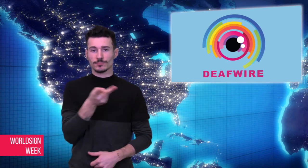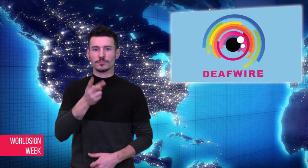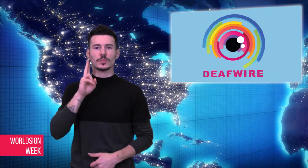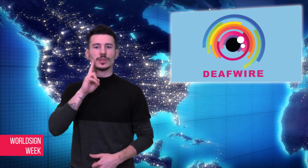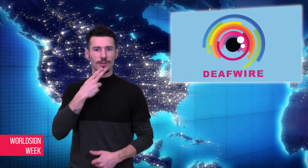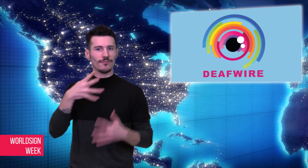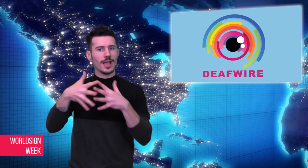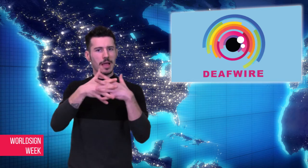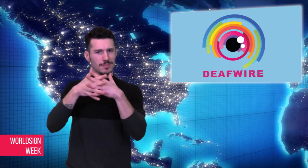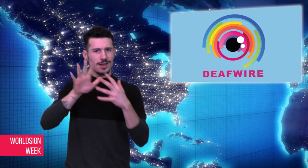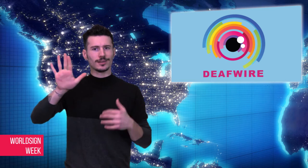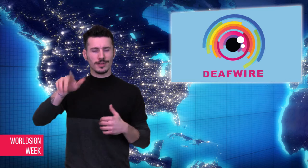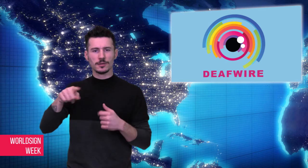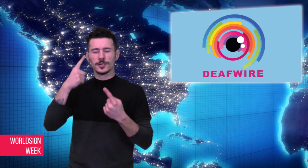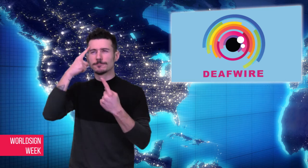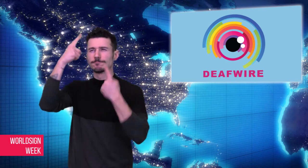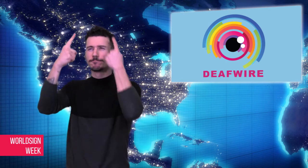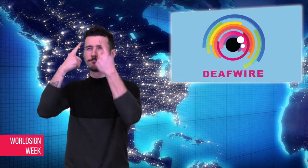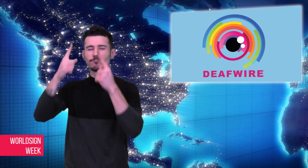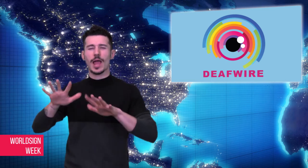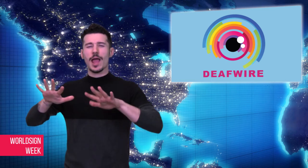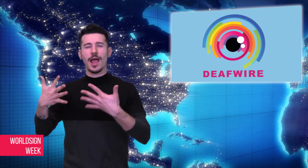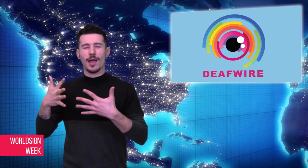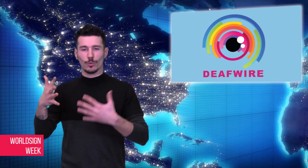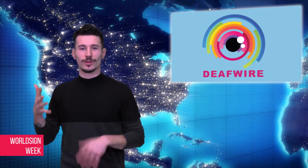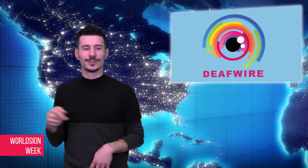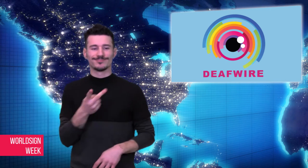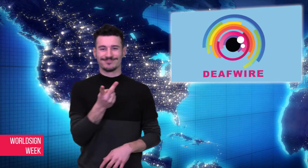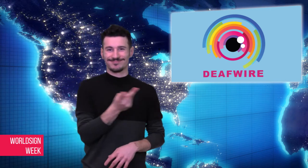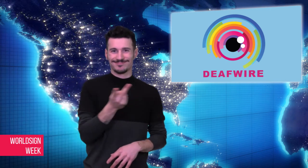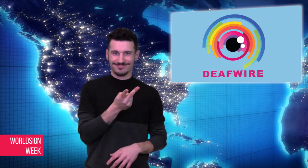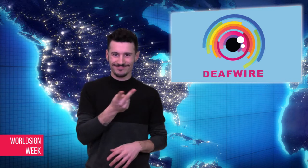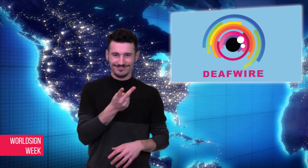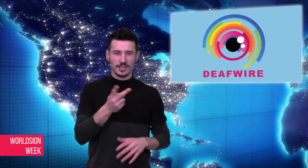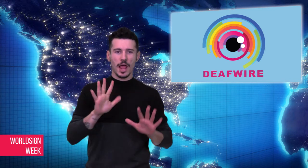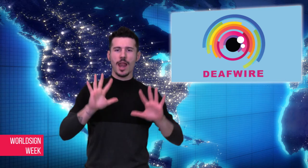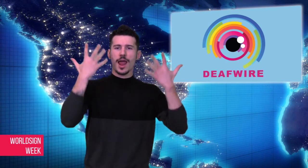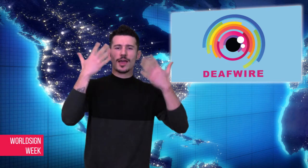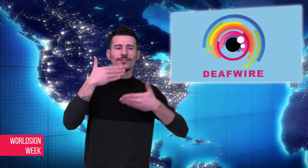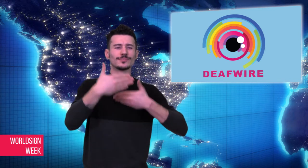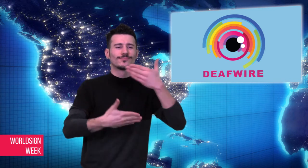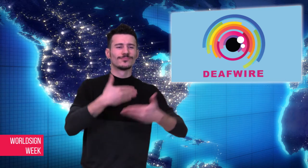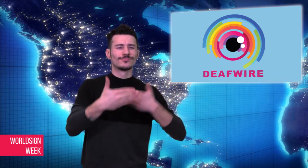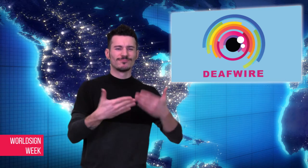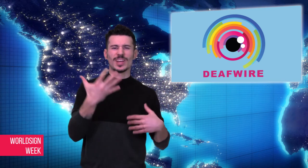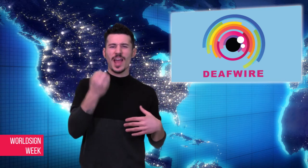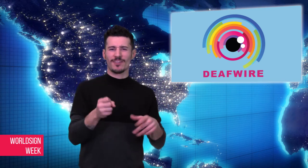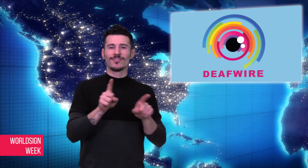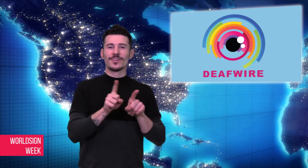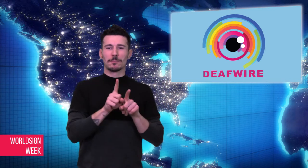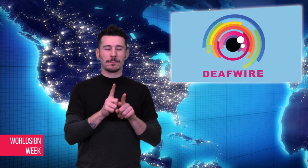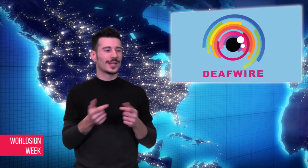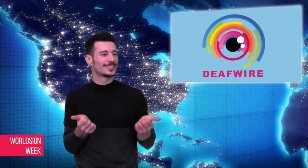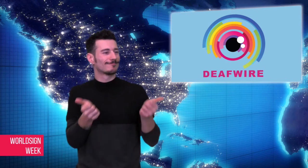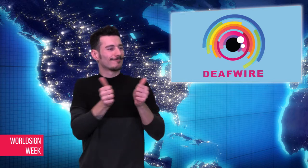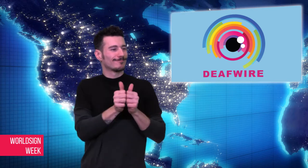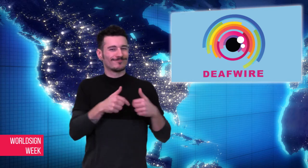with broken relationships, communication problems compounded